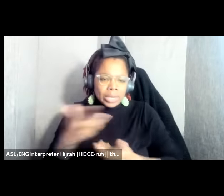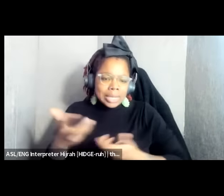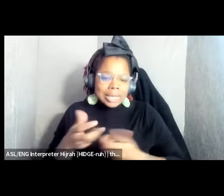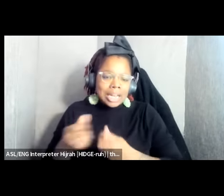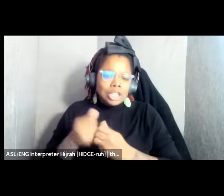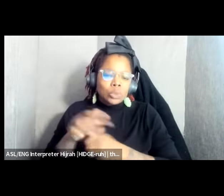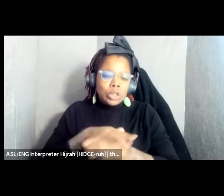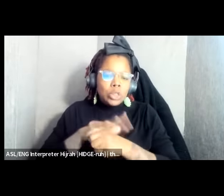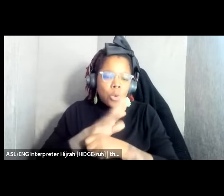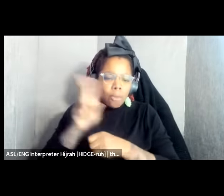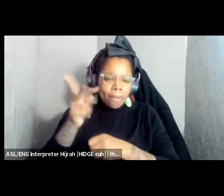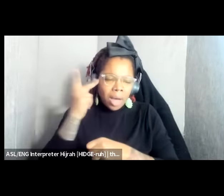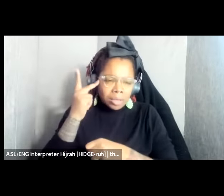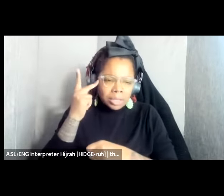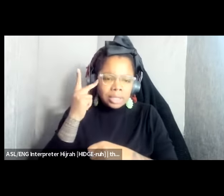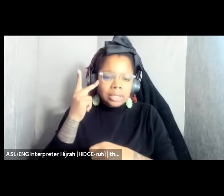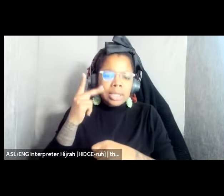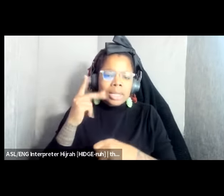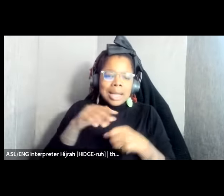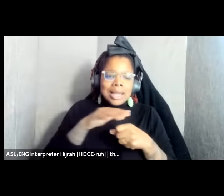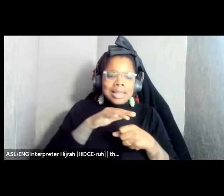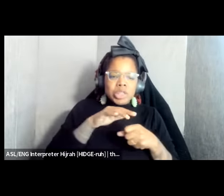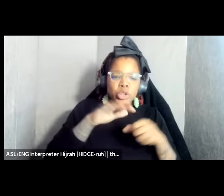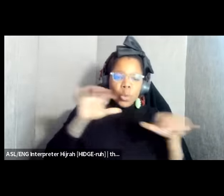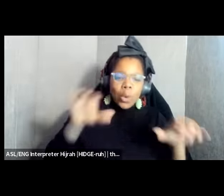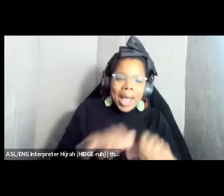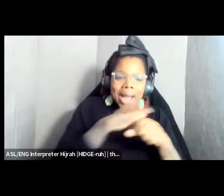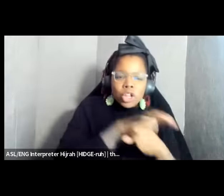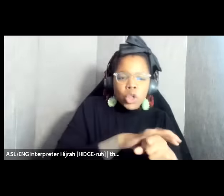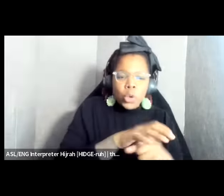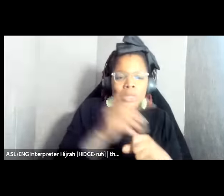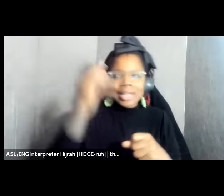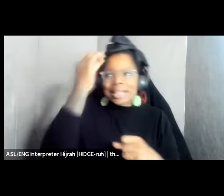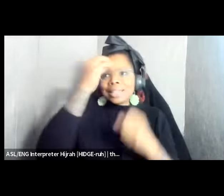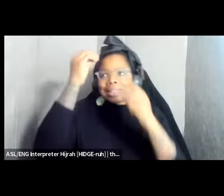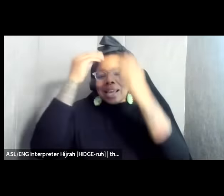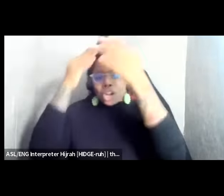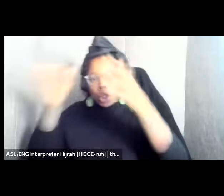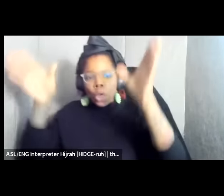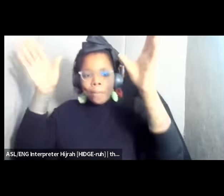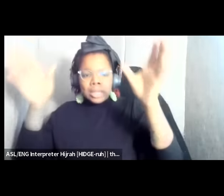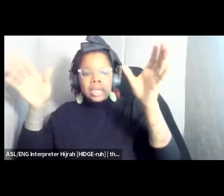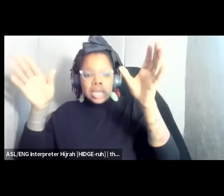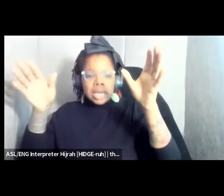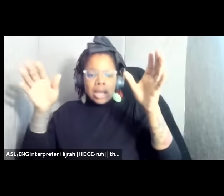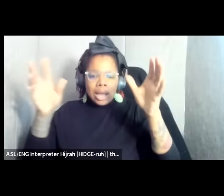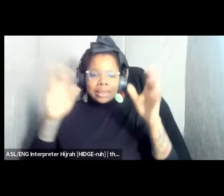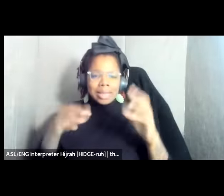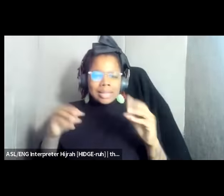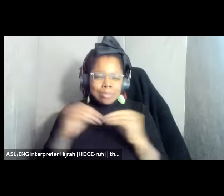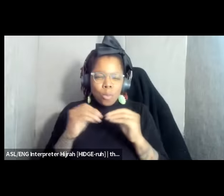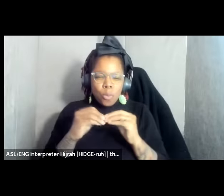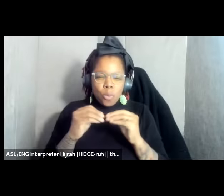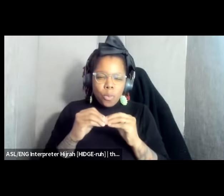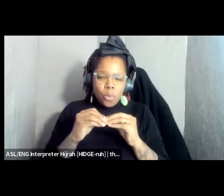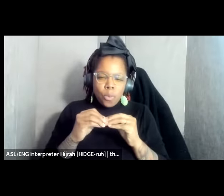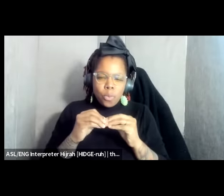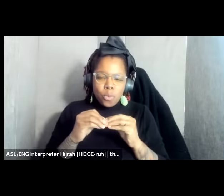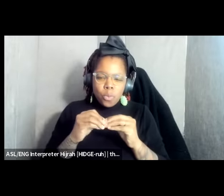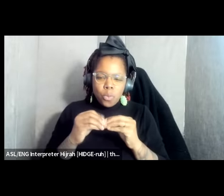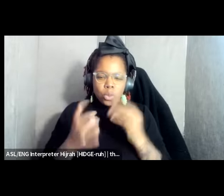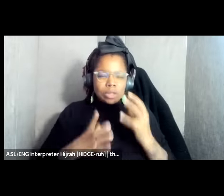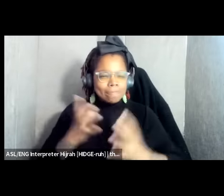that uh act locally think globally uh becomes way more um way more sophisticated when uh we